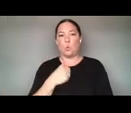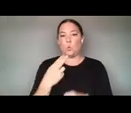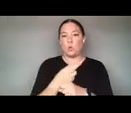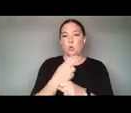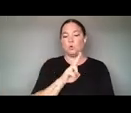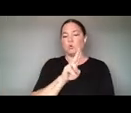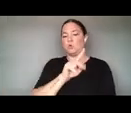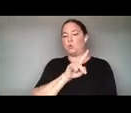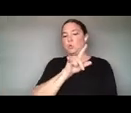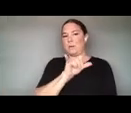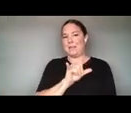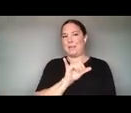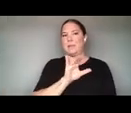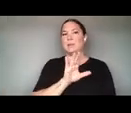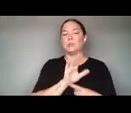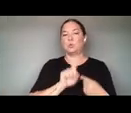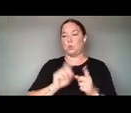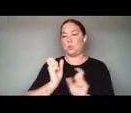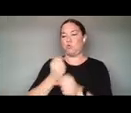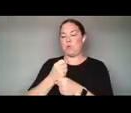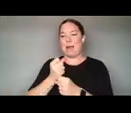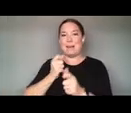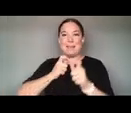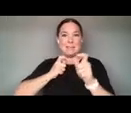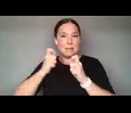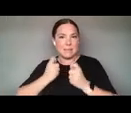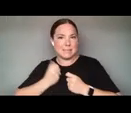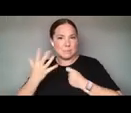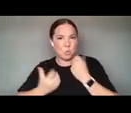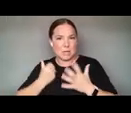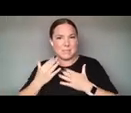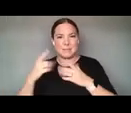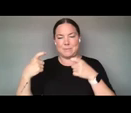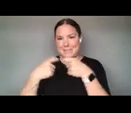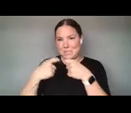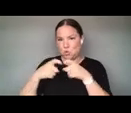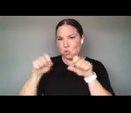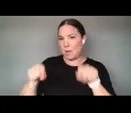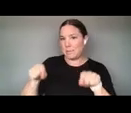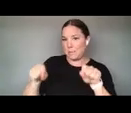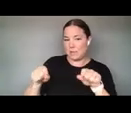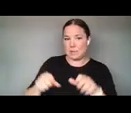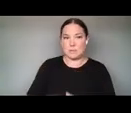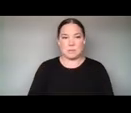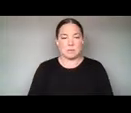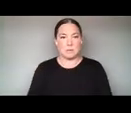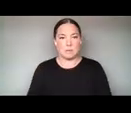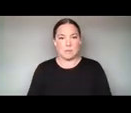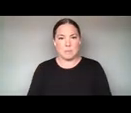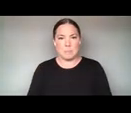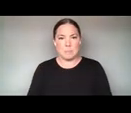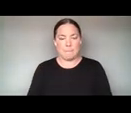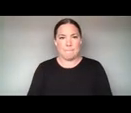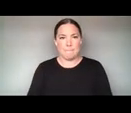TO CREATE EXPRESSIVE DIGITAL POSSIBILITIES. LAMAR MISSED AND GUIDE THROUGH THE CHANGING SAME